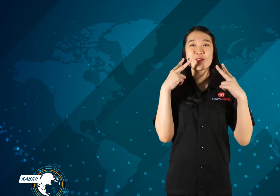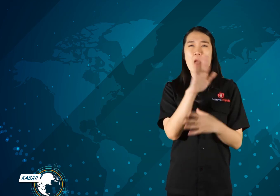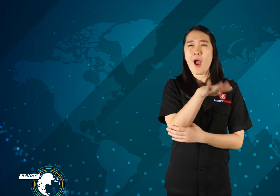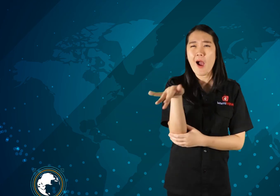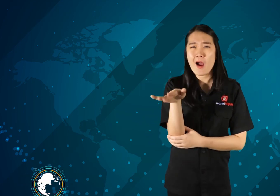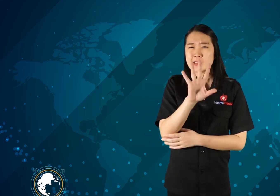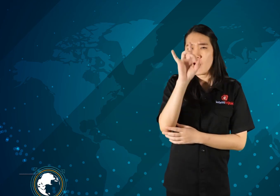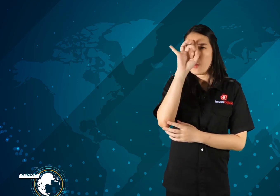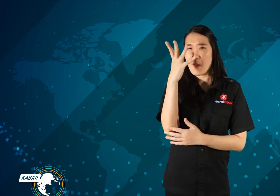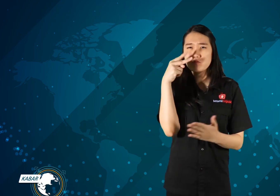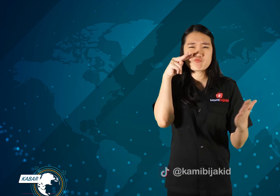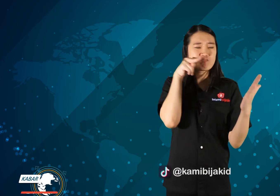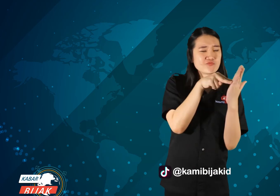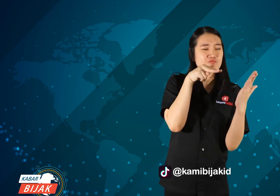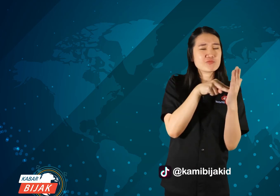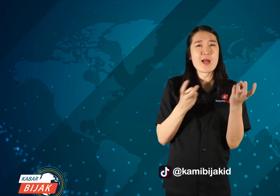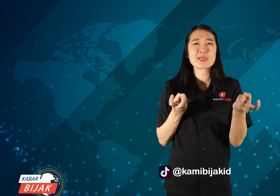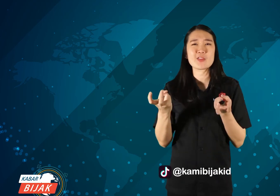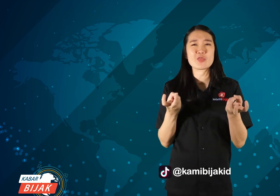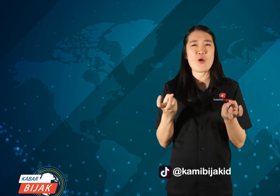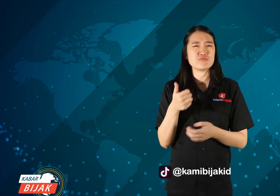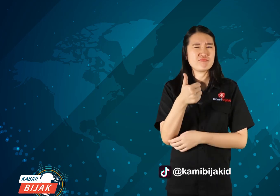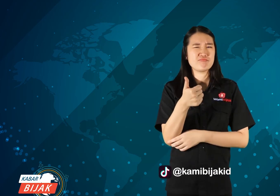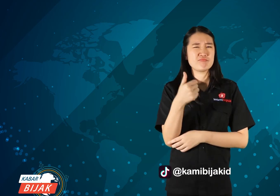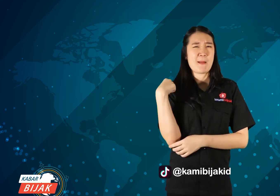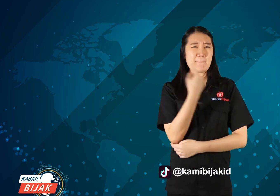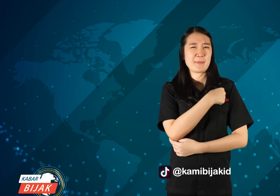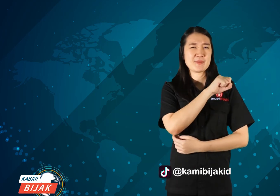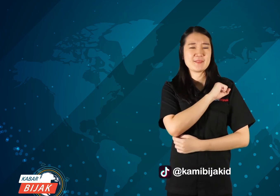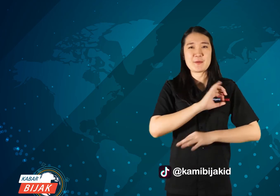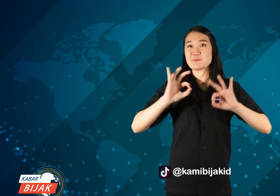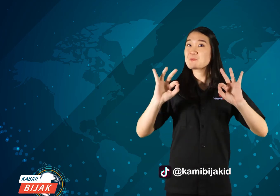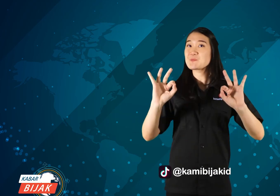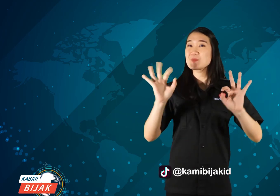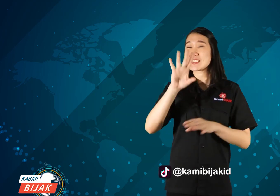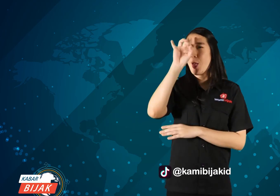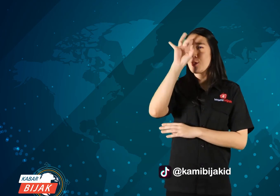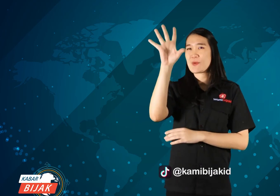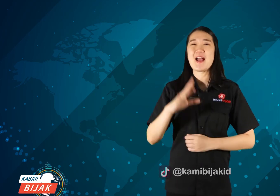Don't forget to check our TikTok. Wise.